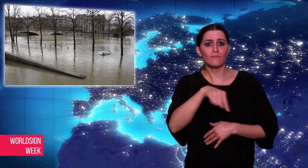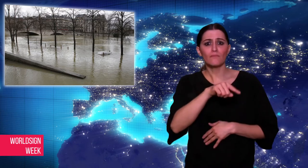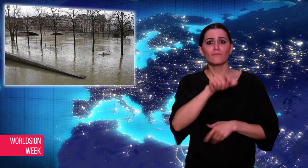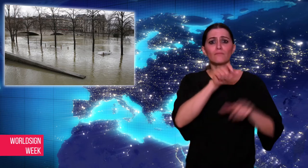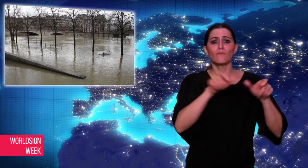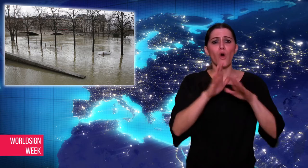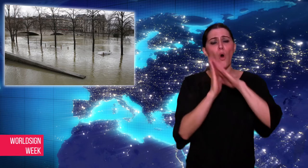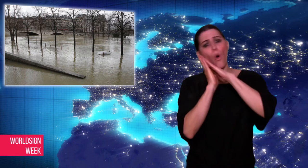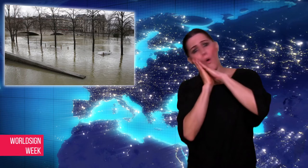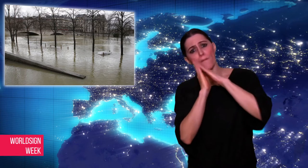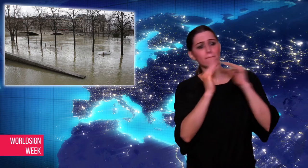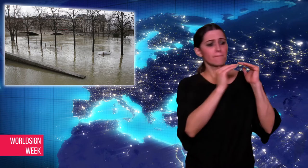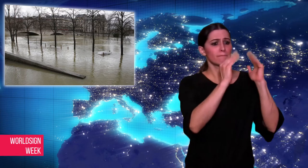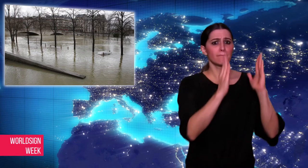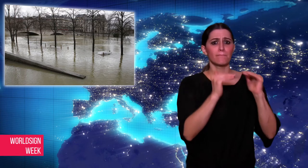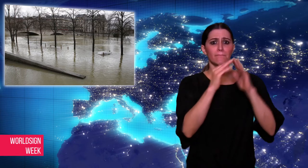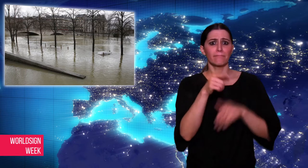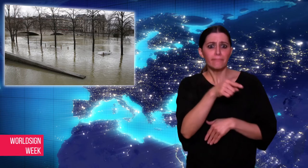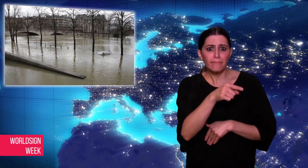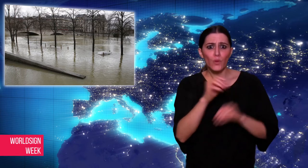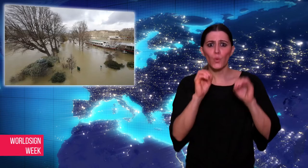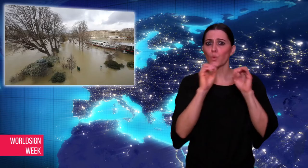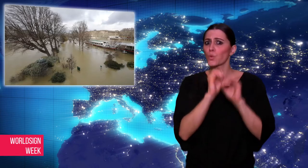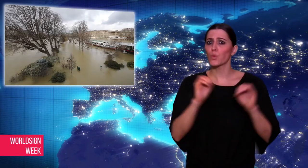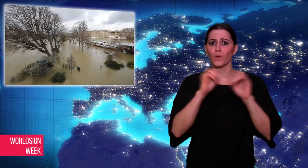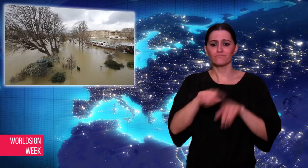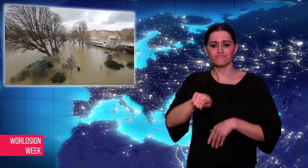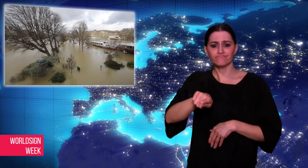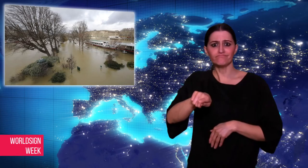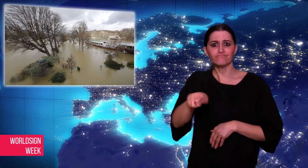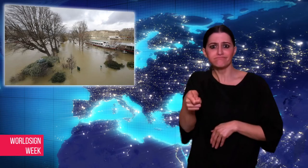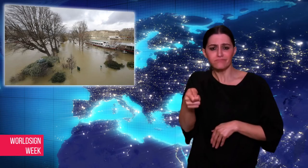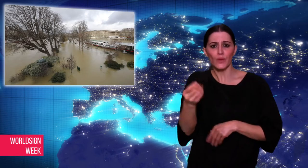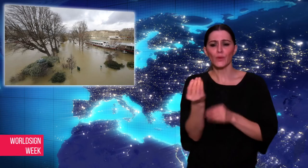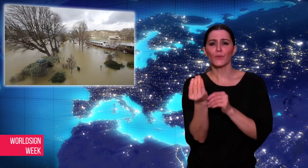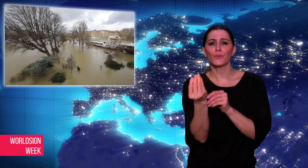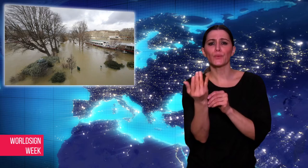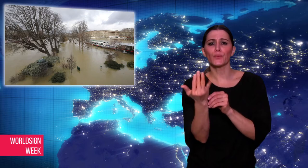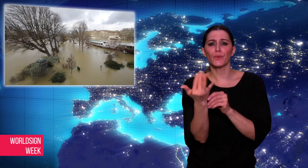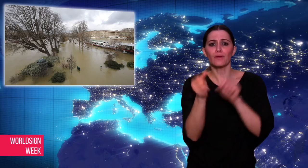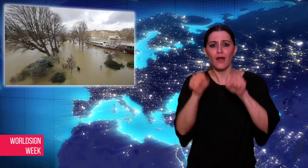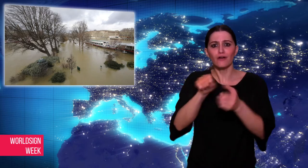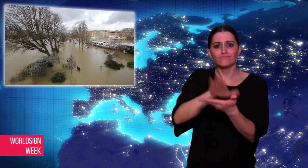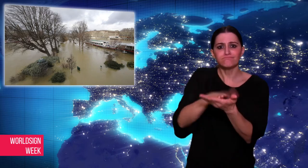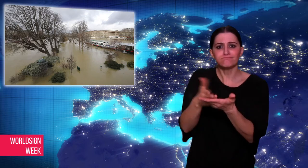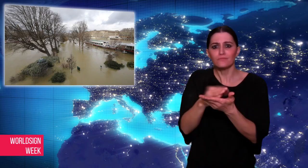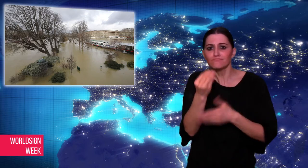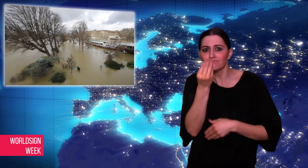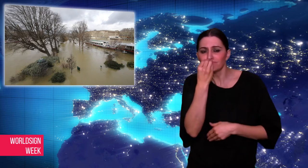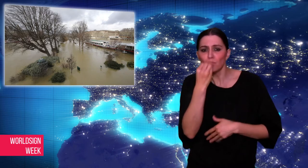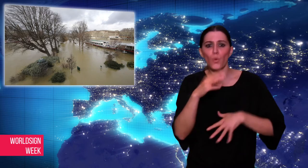of flooding was excessive rainfall for